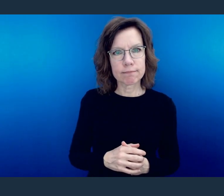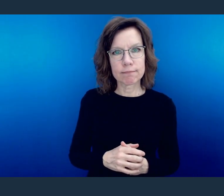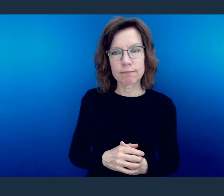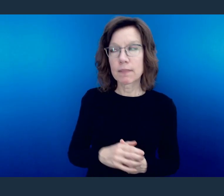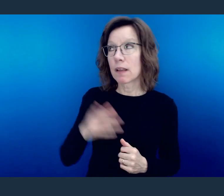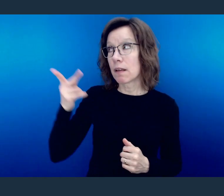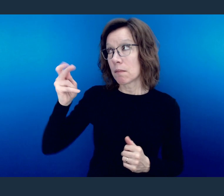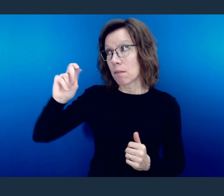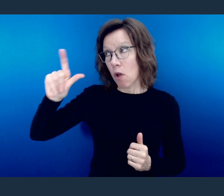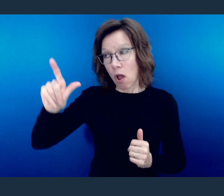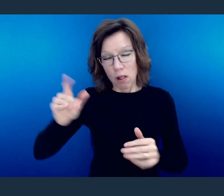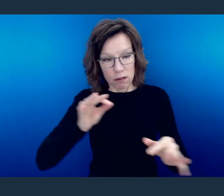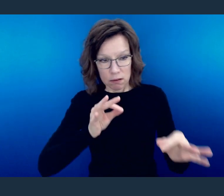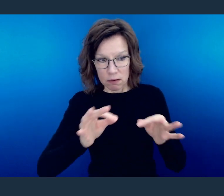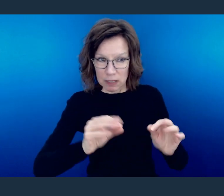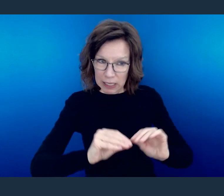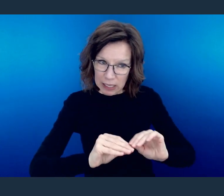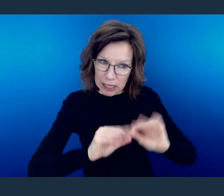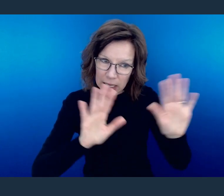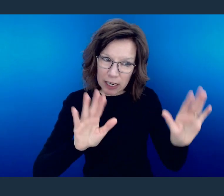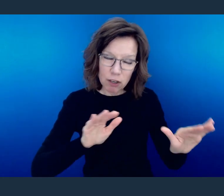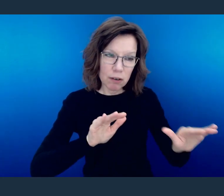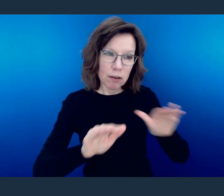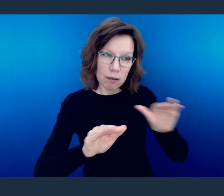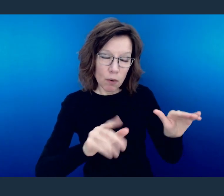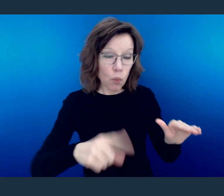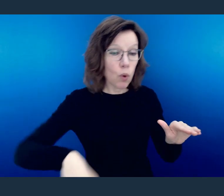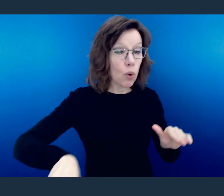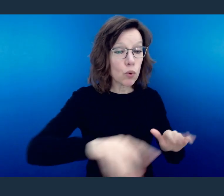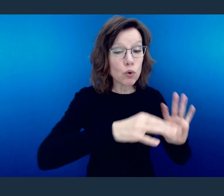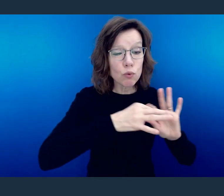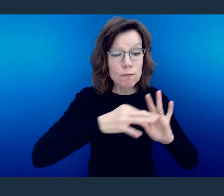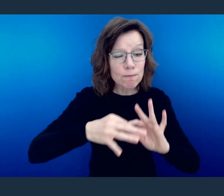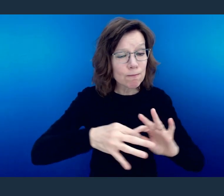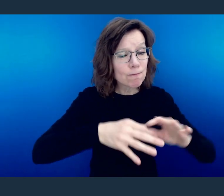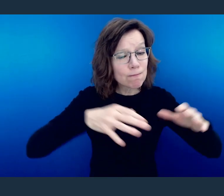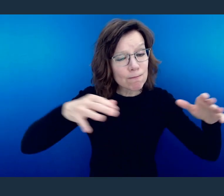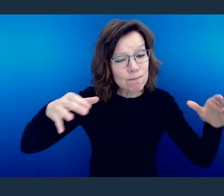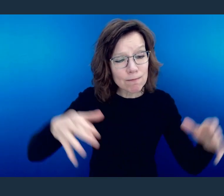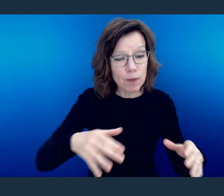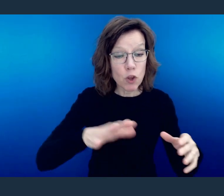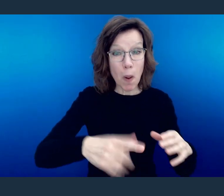Paul is making clear to this community that as they come together, they've got to change